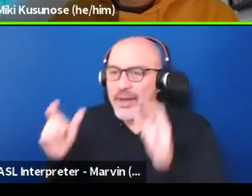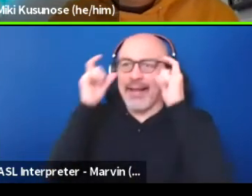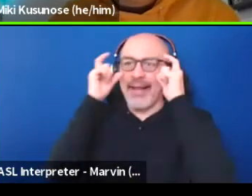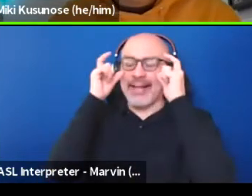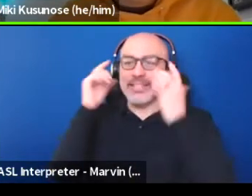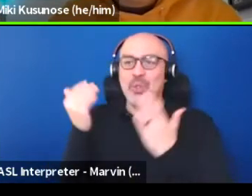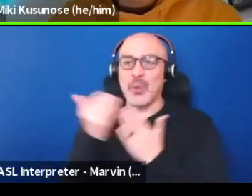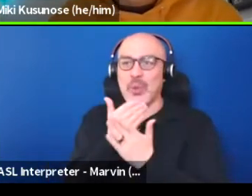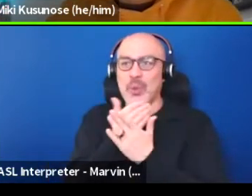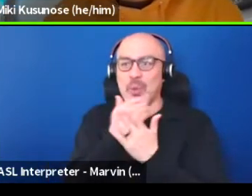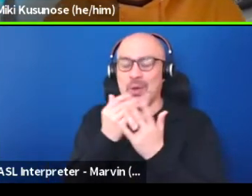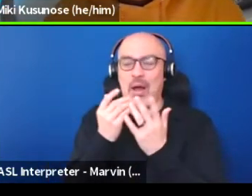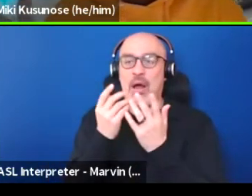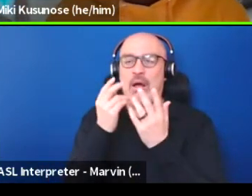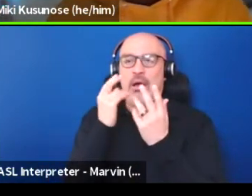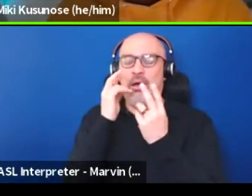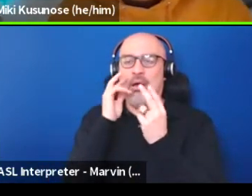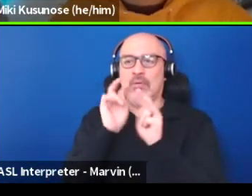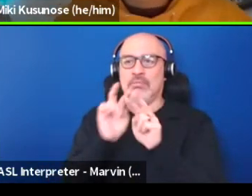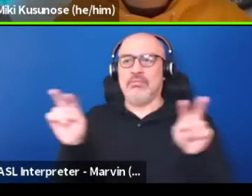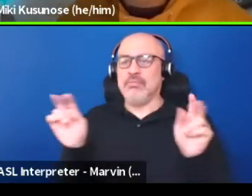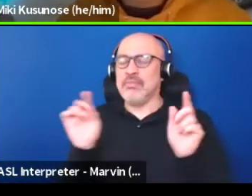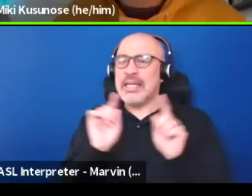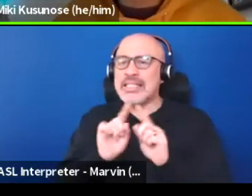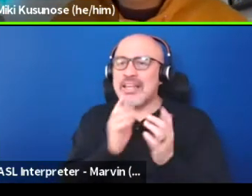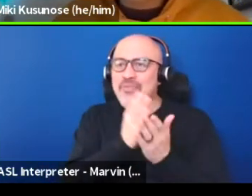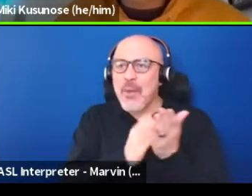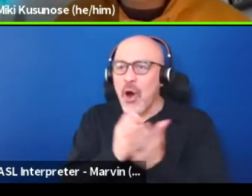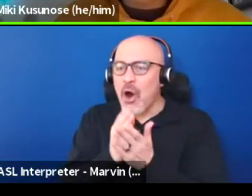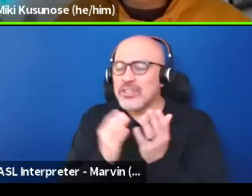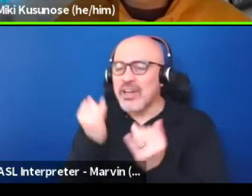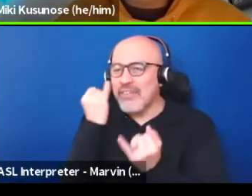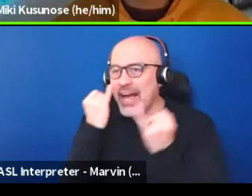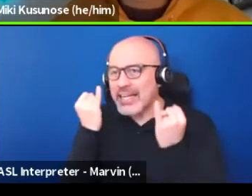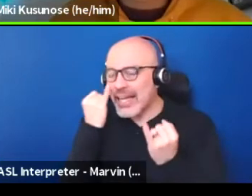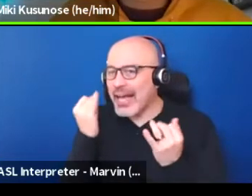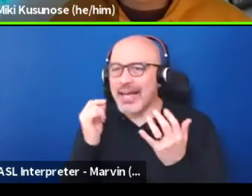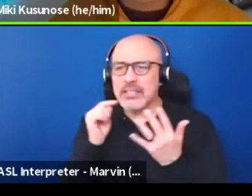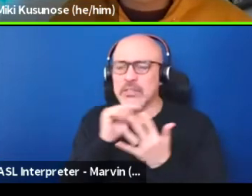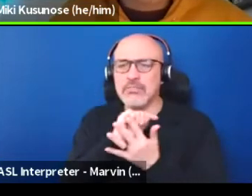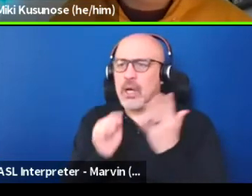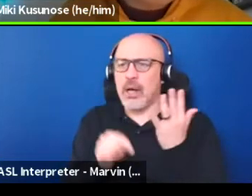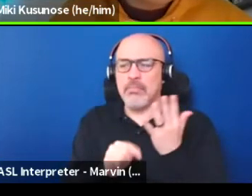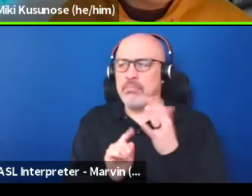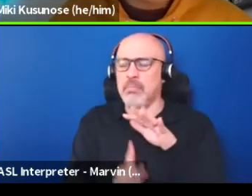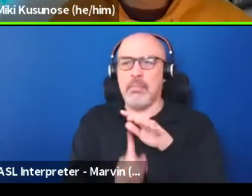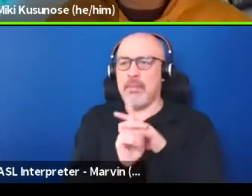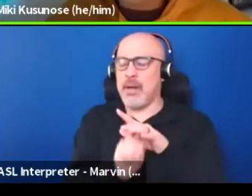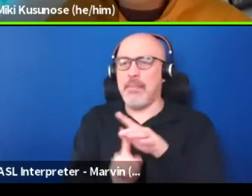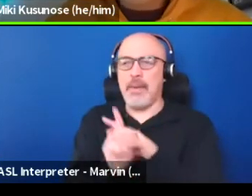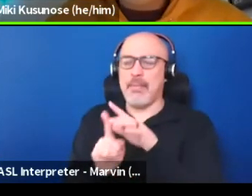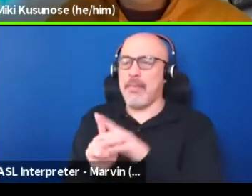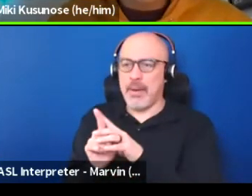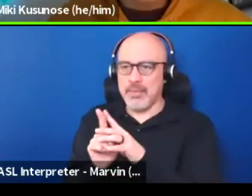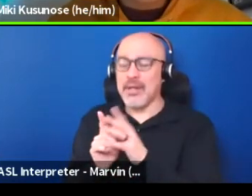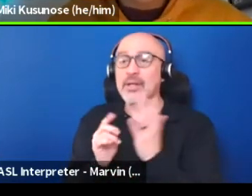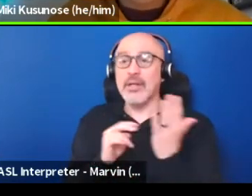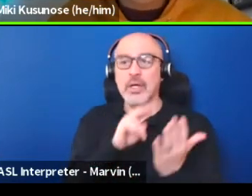of these different facets of ideas just totally jumped out. So, you read something and you don't realize it.